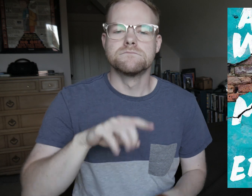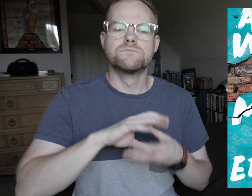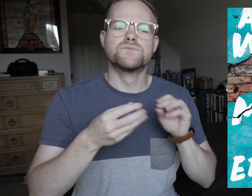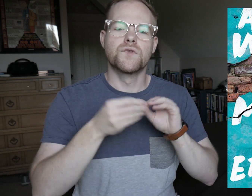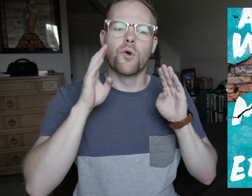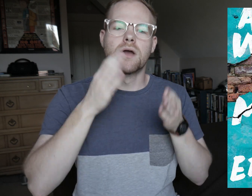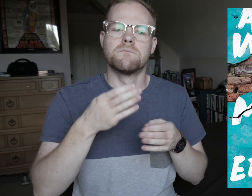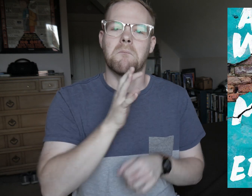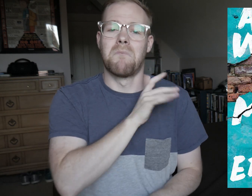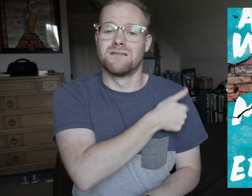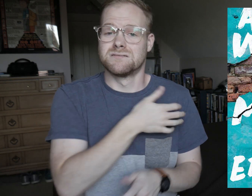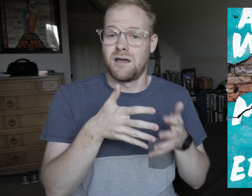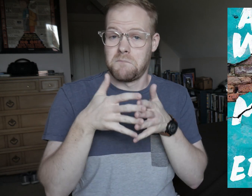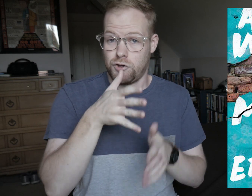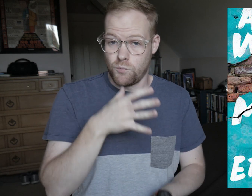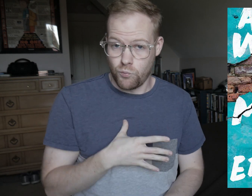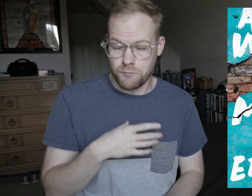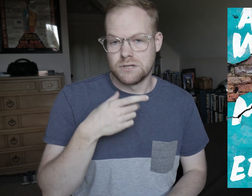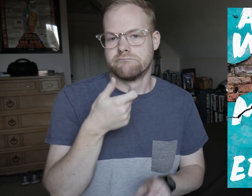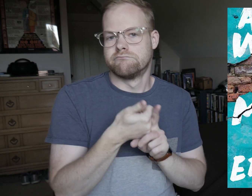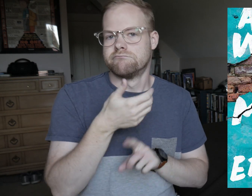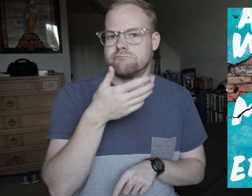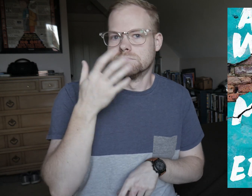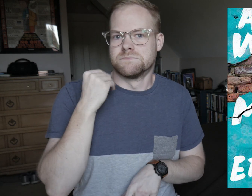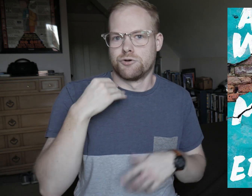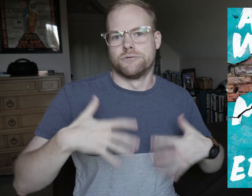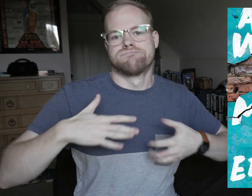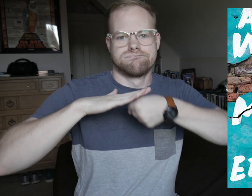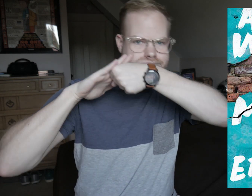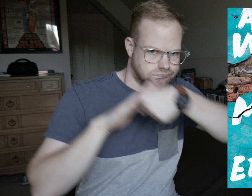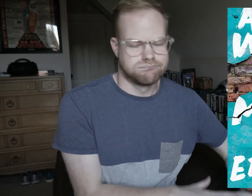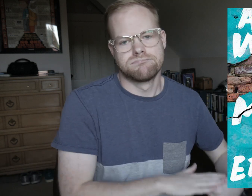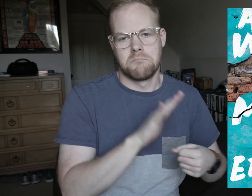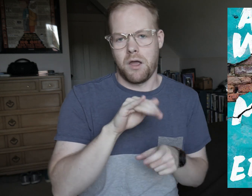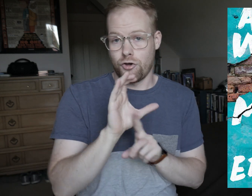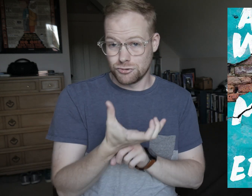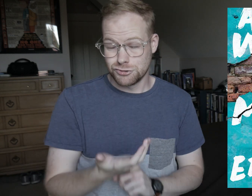This is a story about Palestinian-American women who have experienced heavy oppression by their culture.